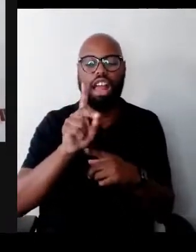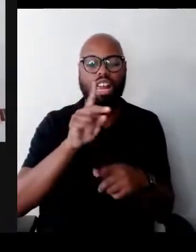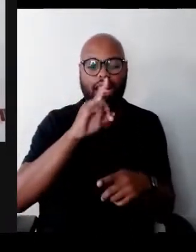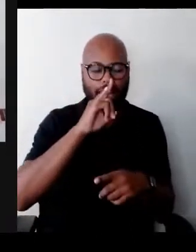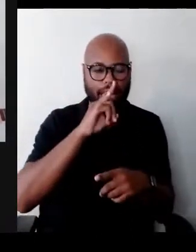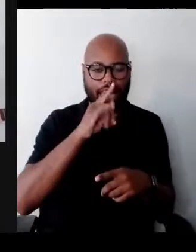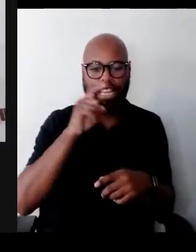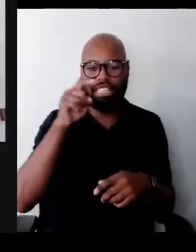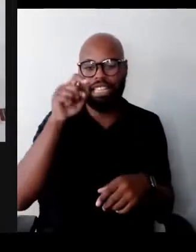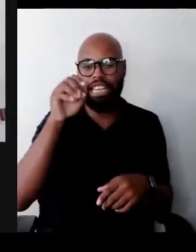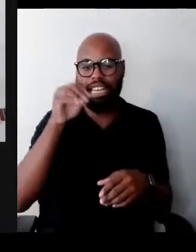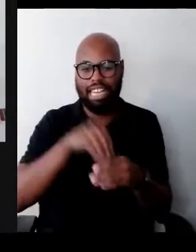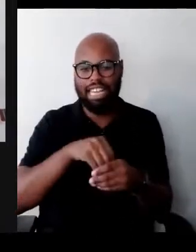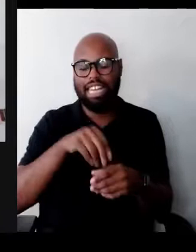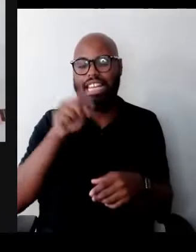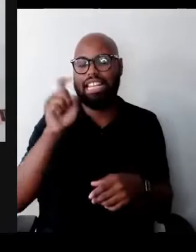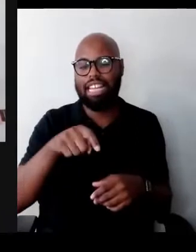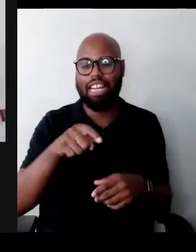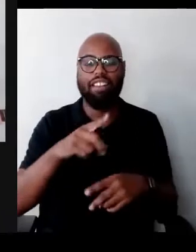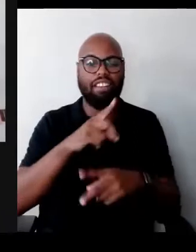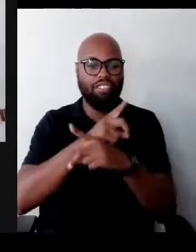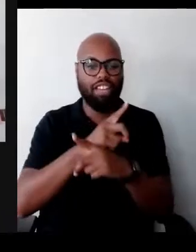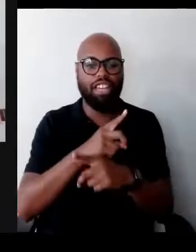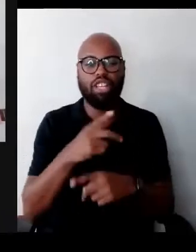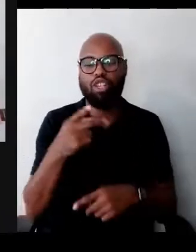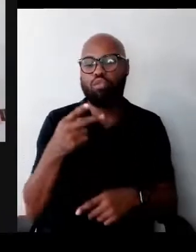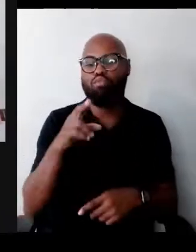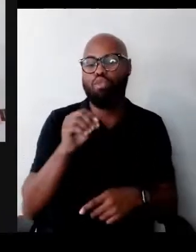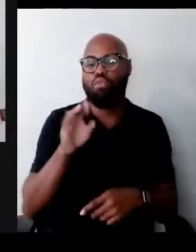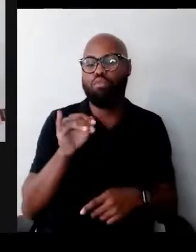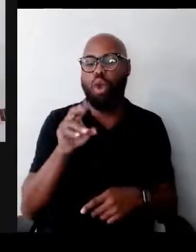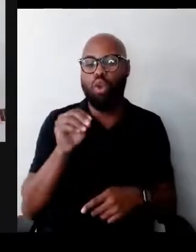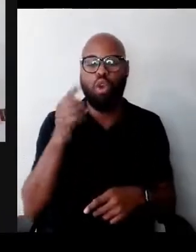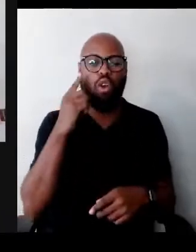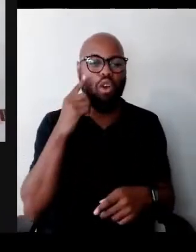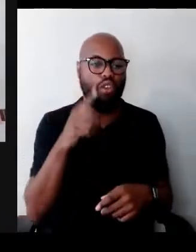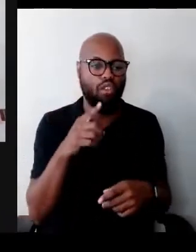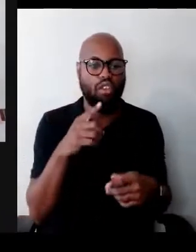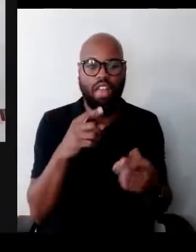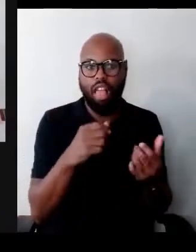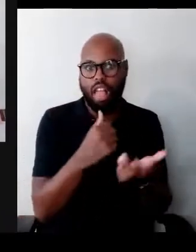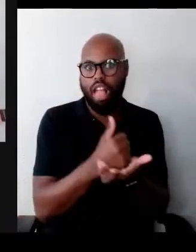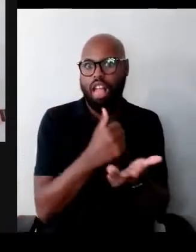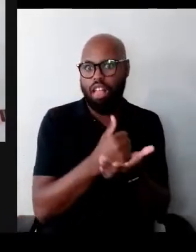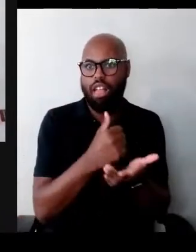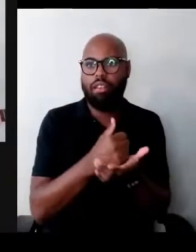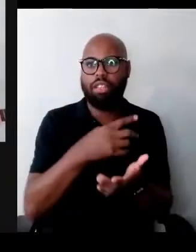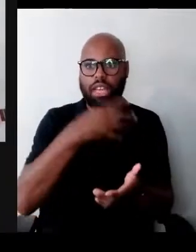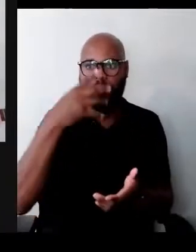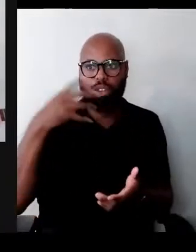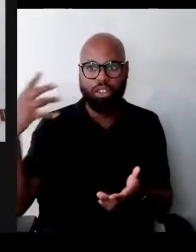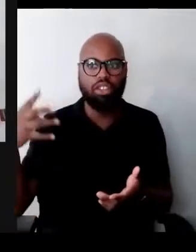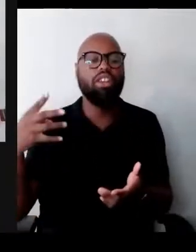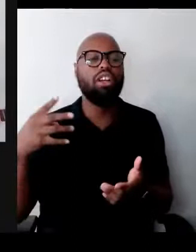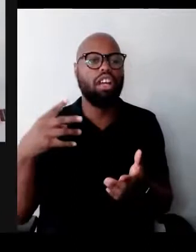that aids immigrant and refugee children worldwide and all of the proceeds go to this organization